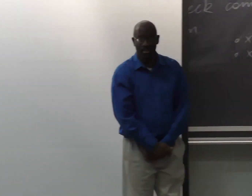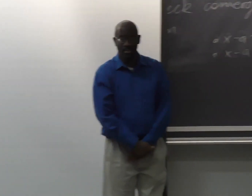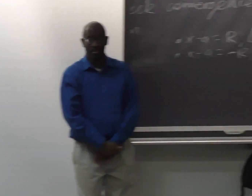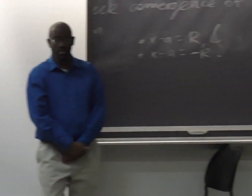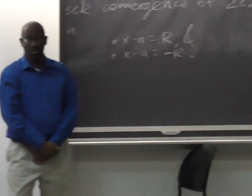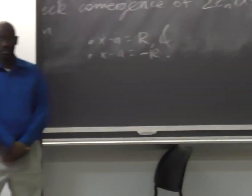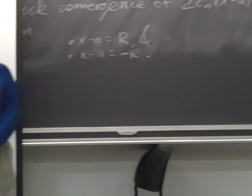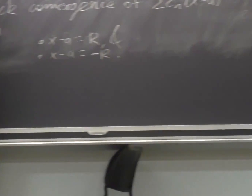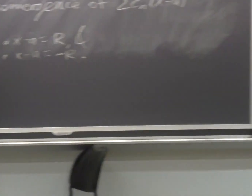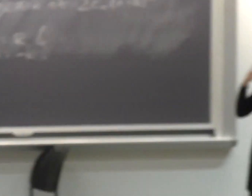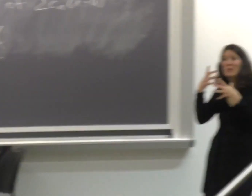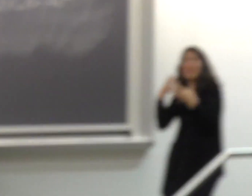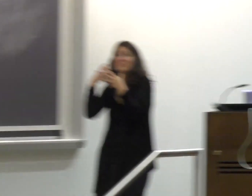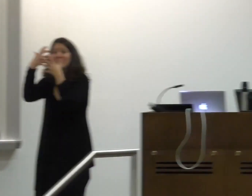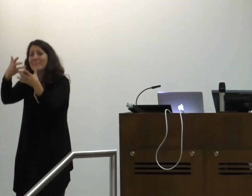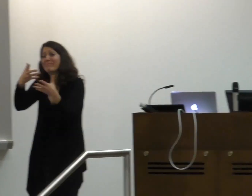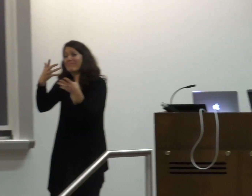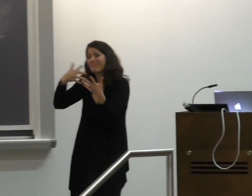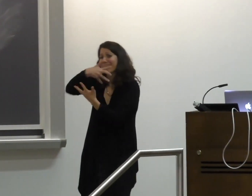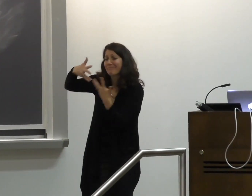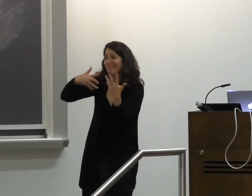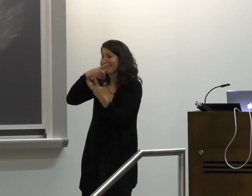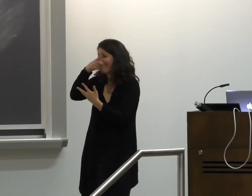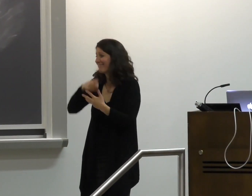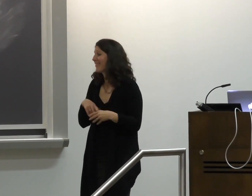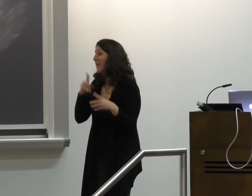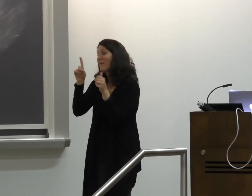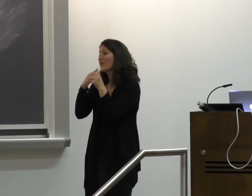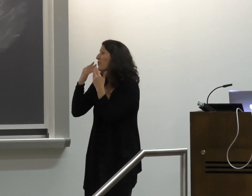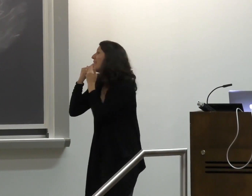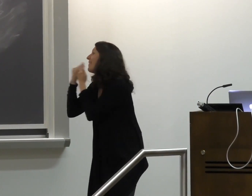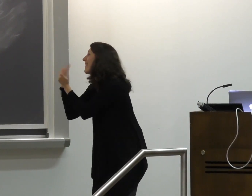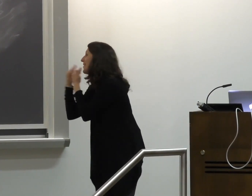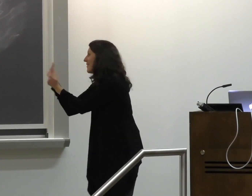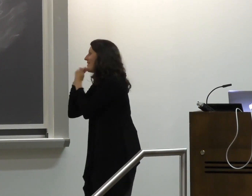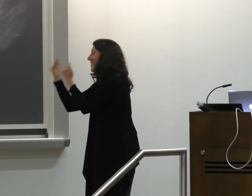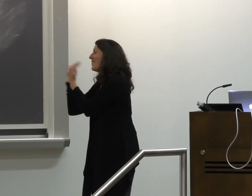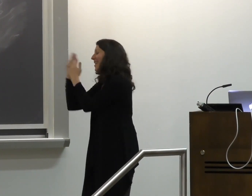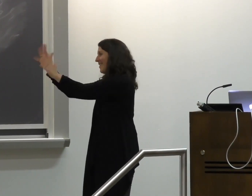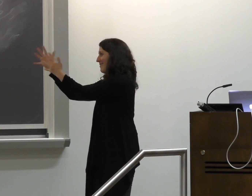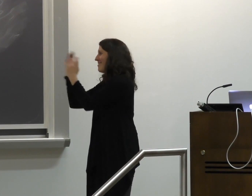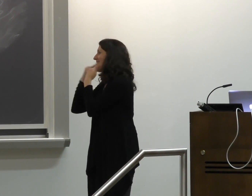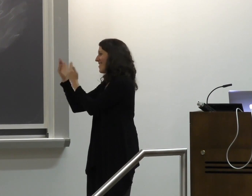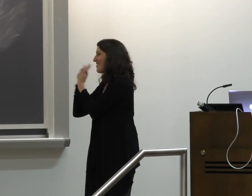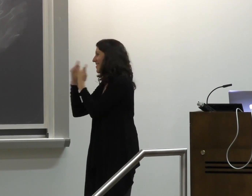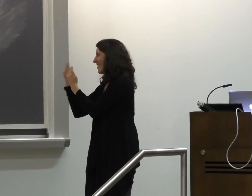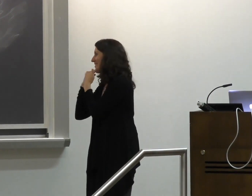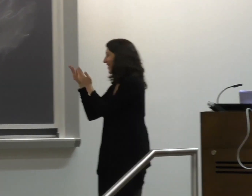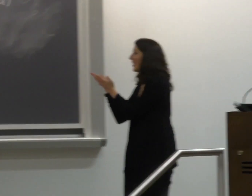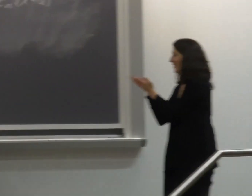So I think we're pretty much out of time. But we're still going to socialize out there in the lobby I want to thank Richie so much.